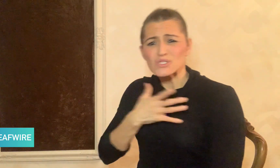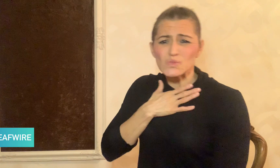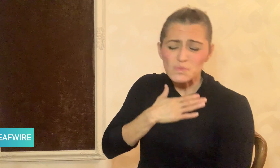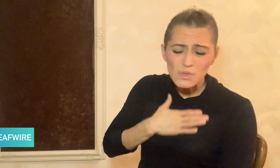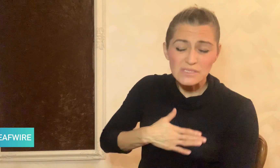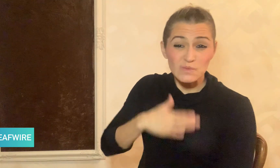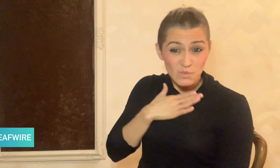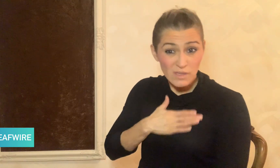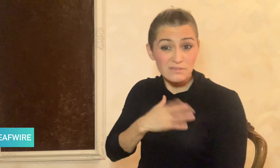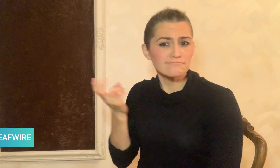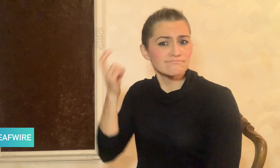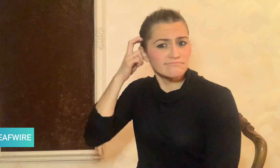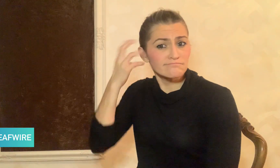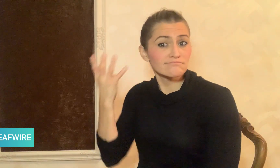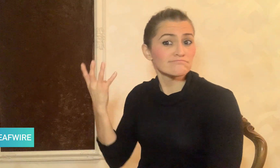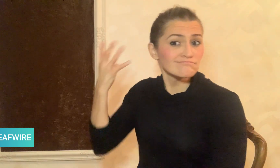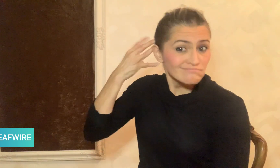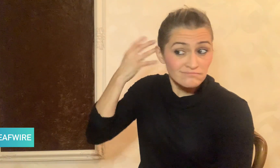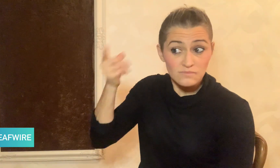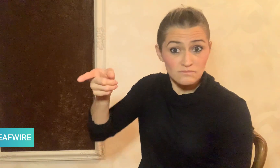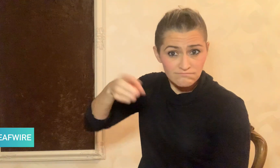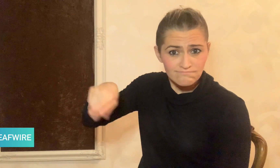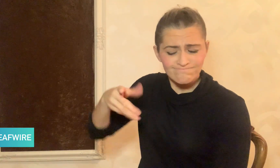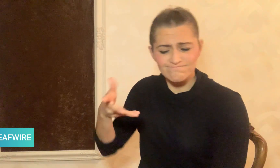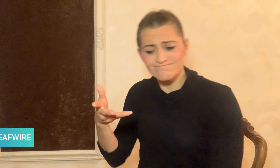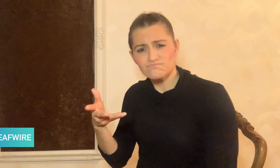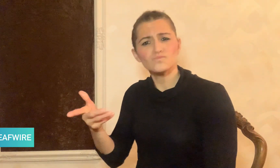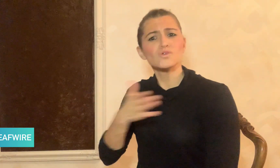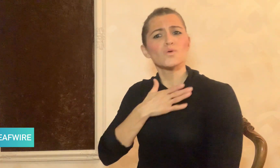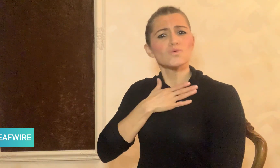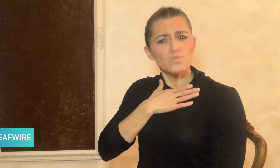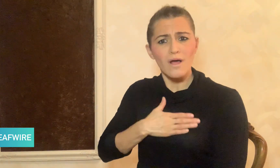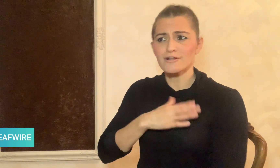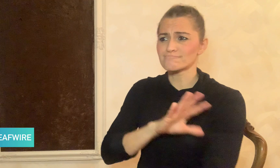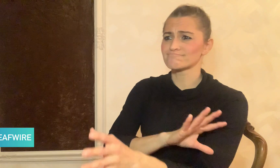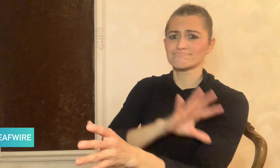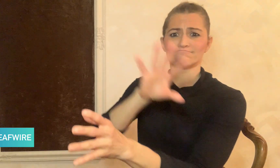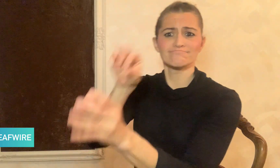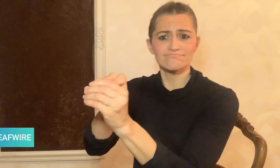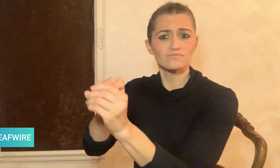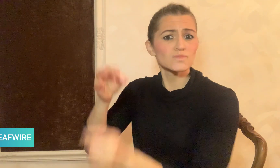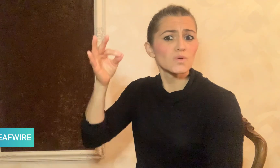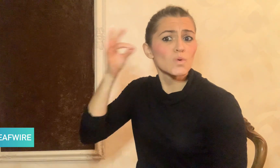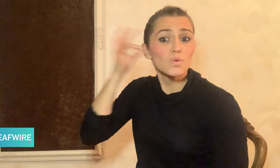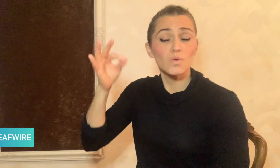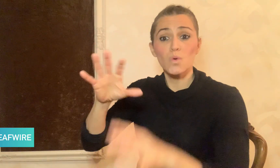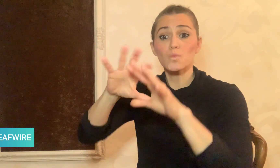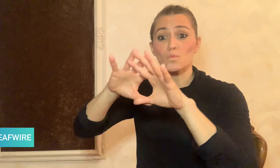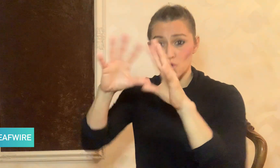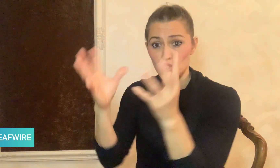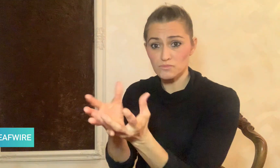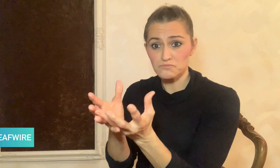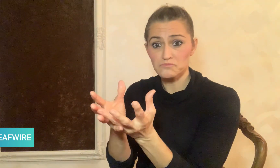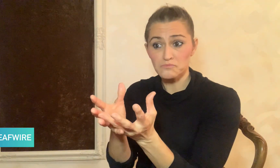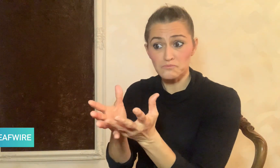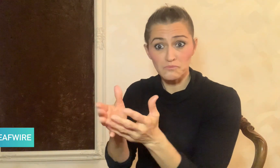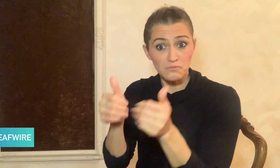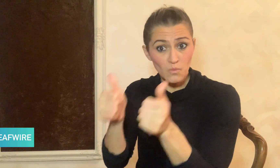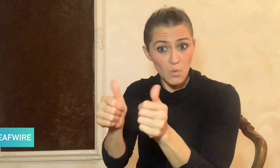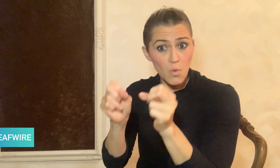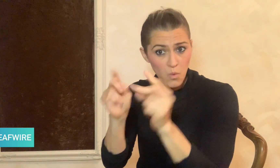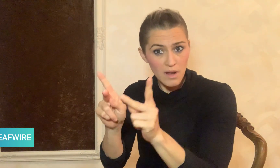In addition to considering a CI, what other options